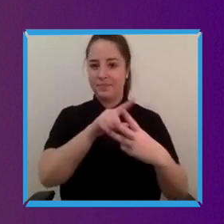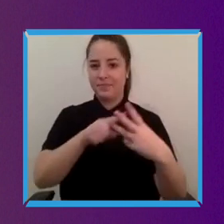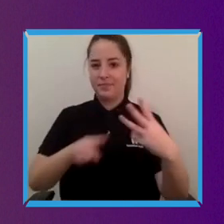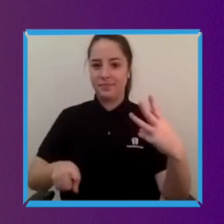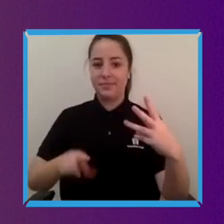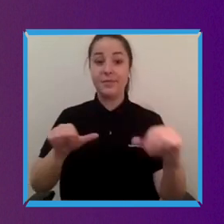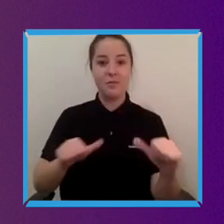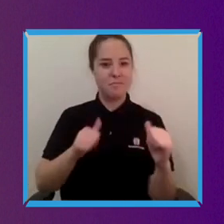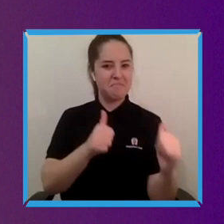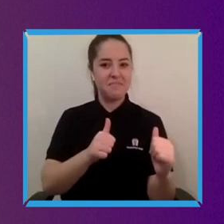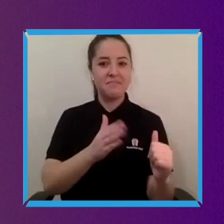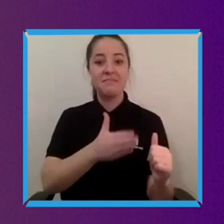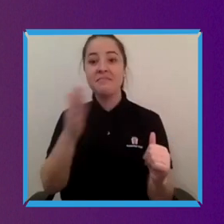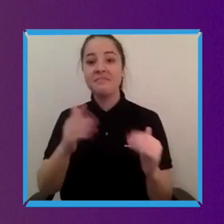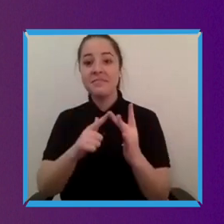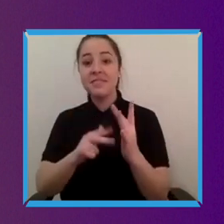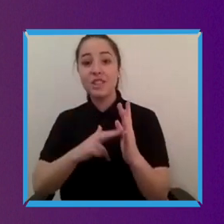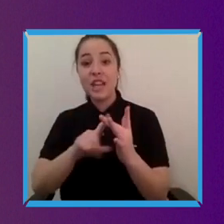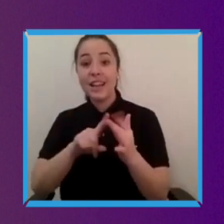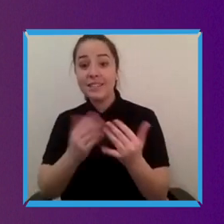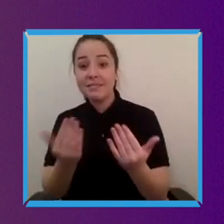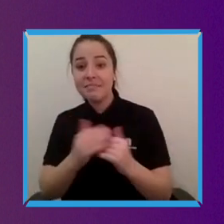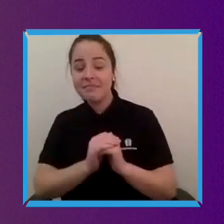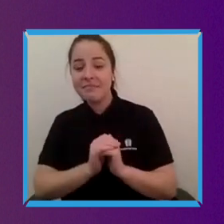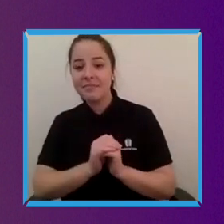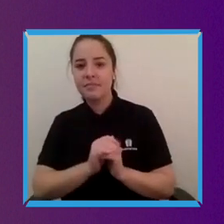Yeah I just might add I think it's really important to have a really solid